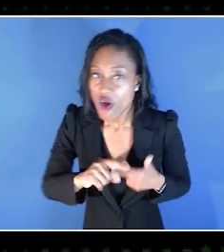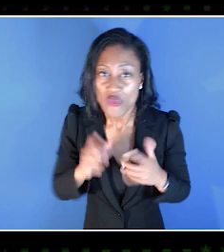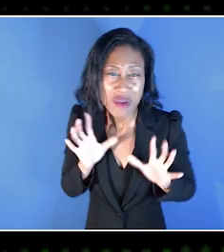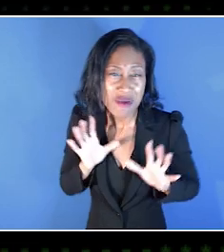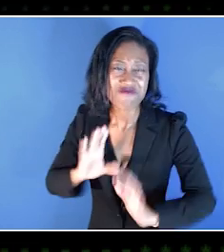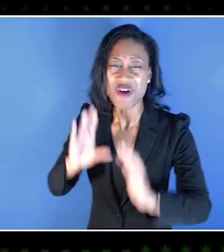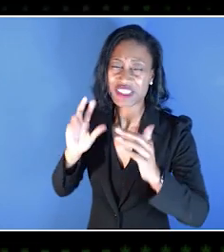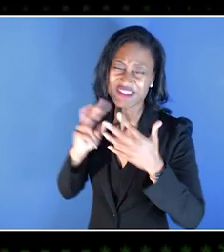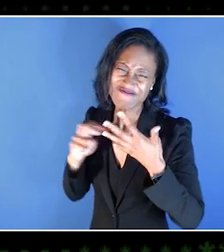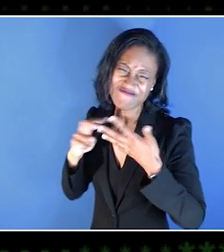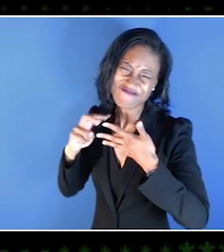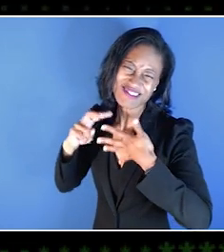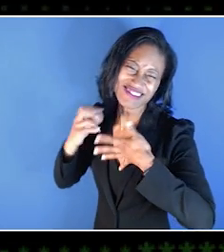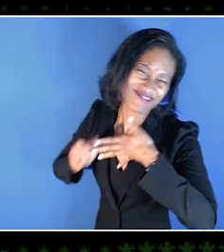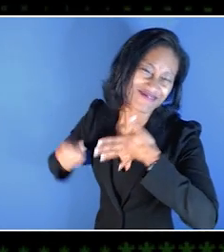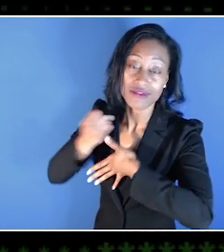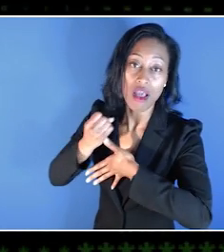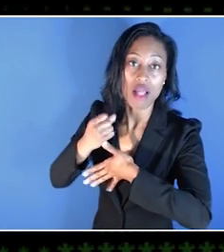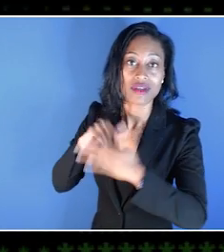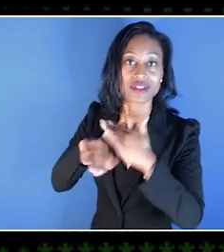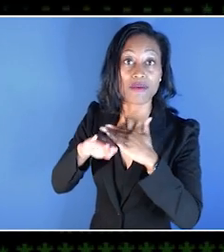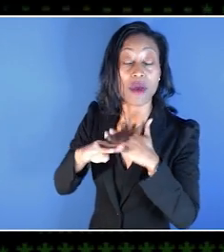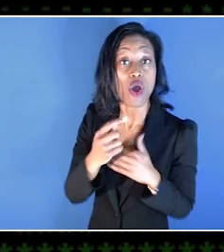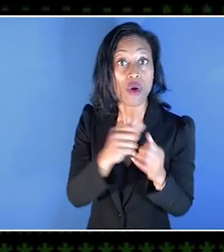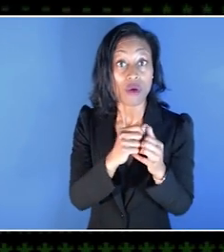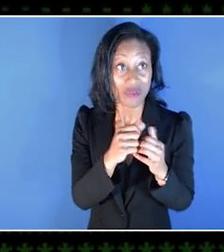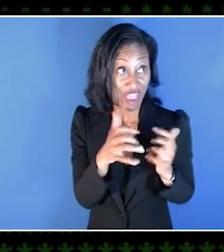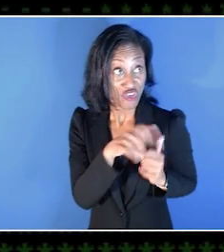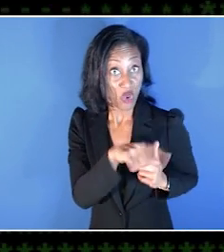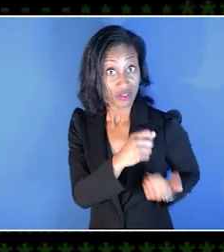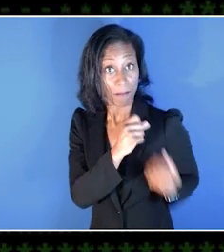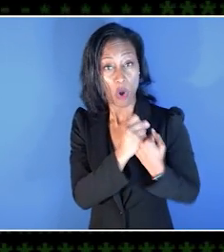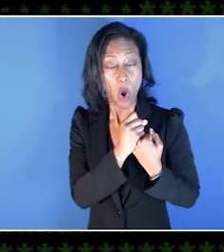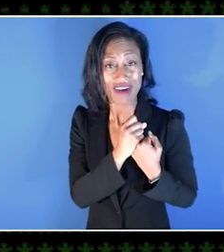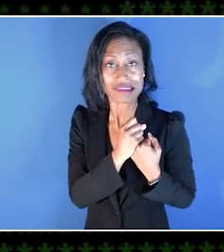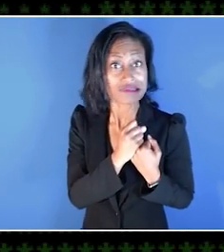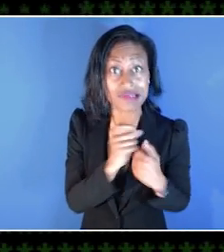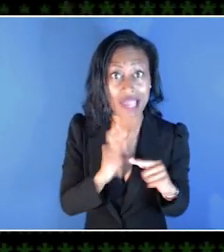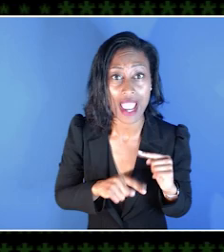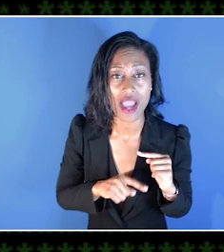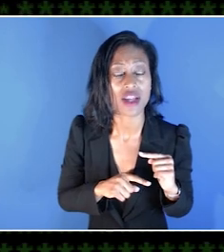without your voices reaching out to us and telling us how to be able to make games accessible for you.